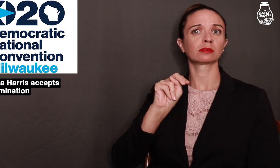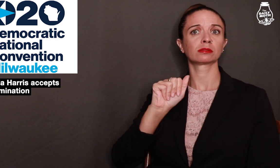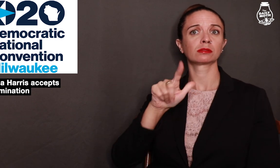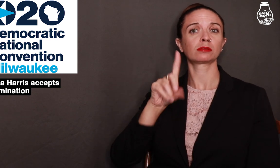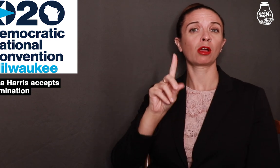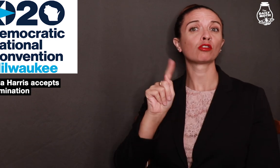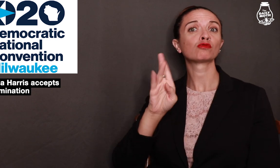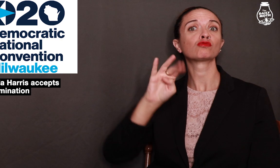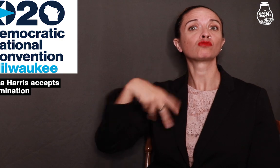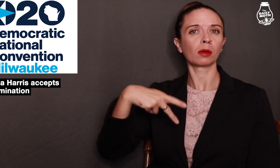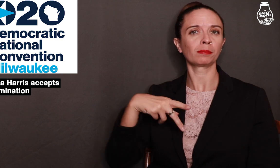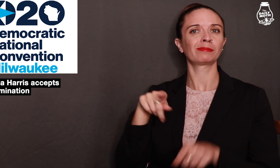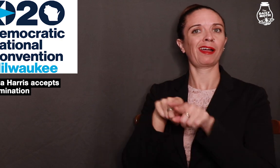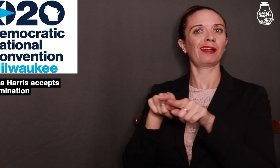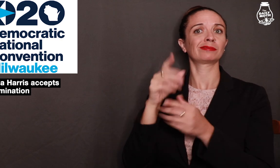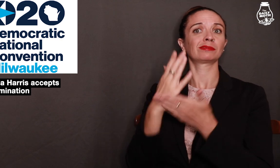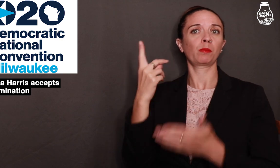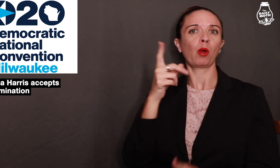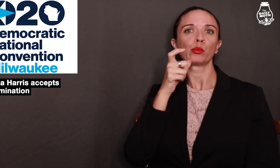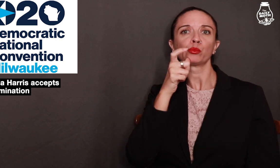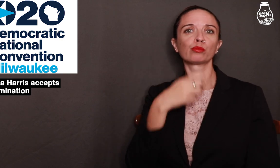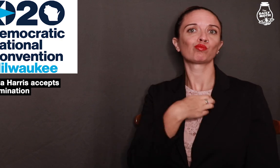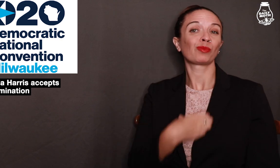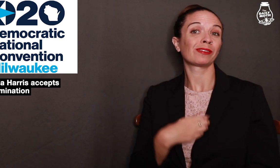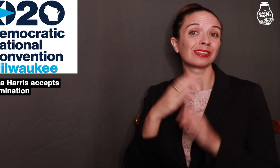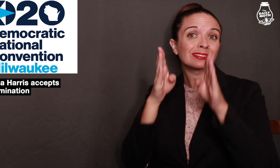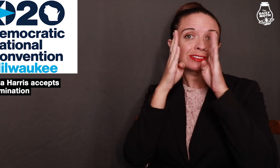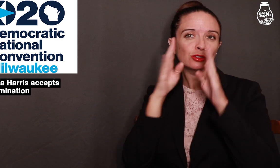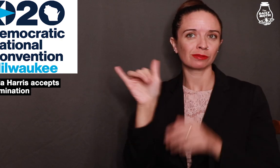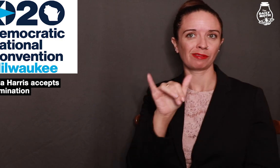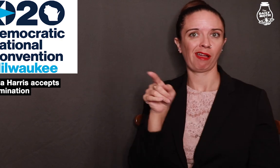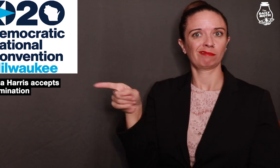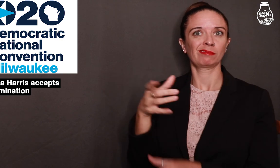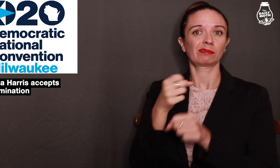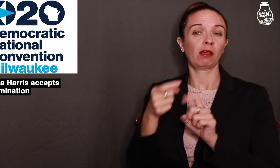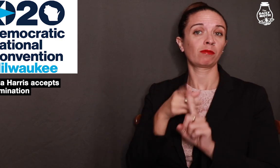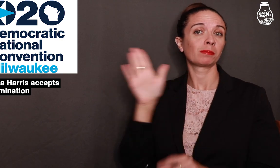Donald Trump as someone who craves attention like